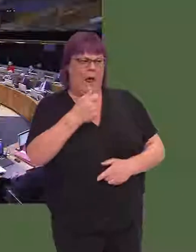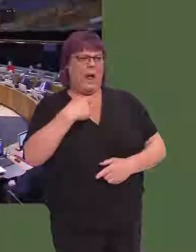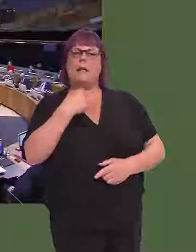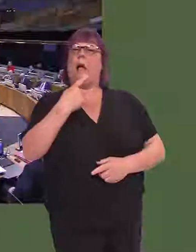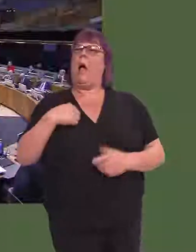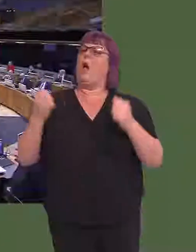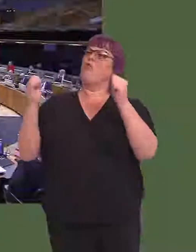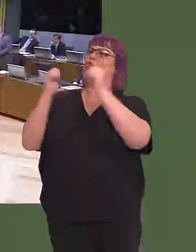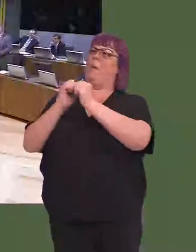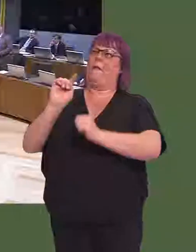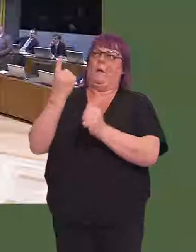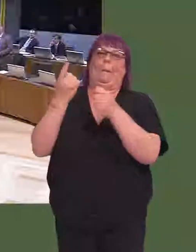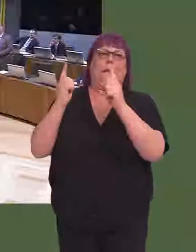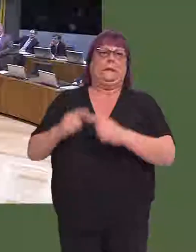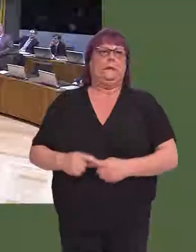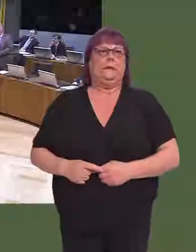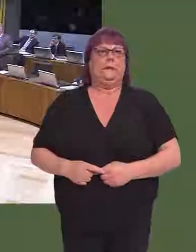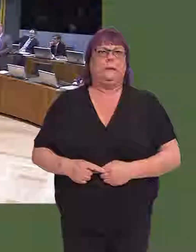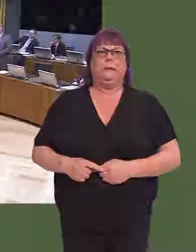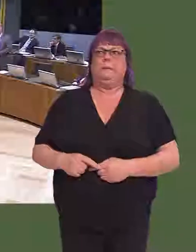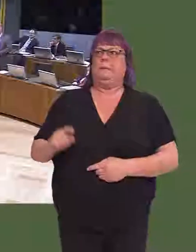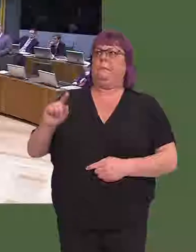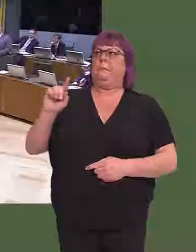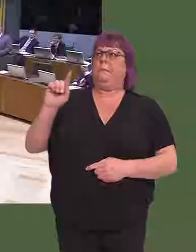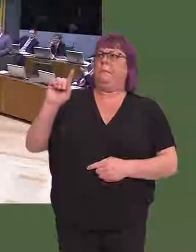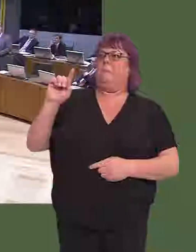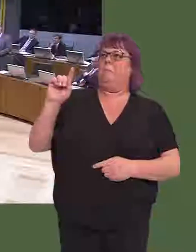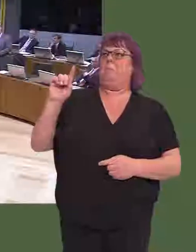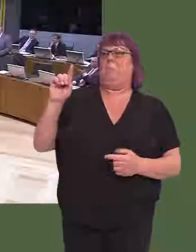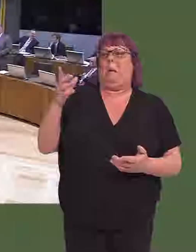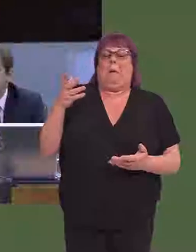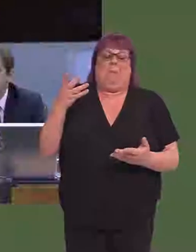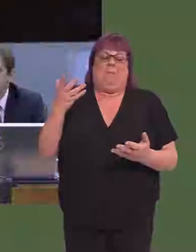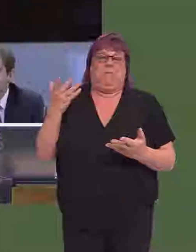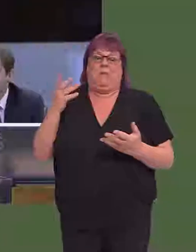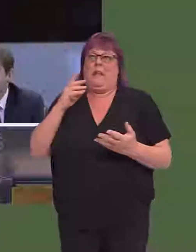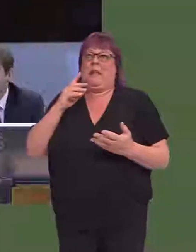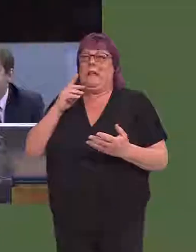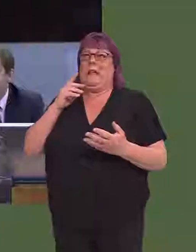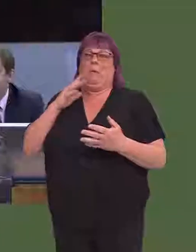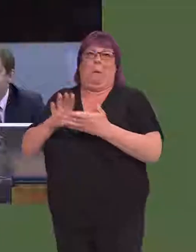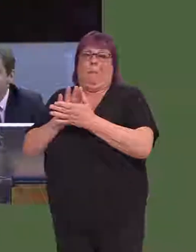Minister, and he might not want that type of praise from the leader of the opposition here in the Senedd.